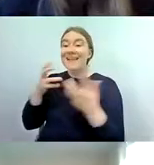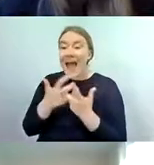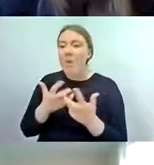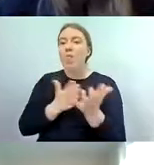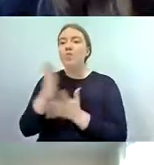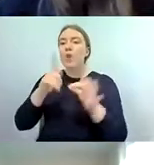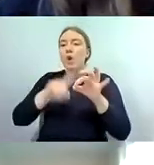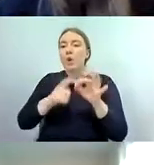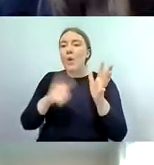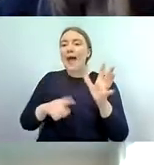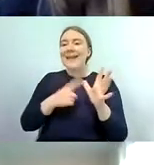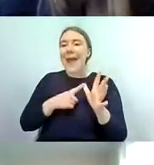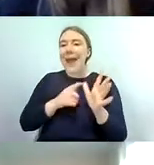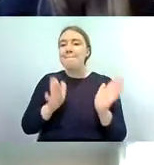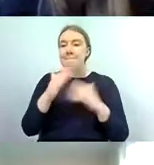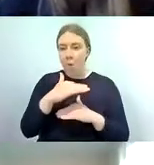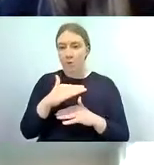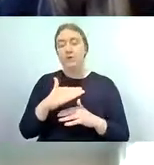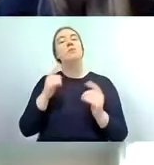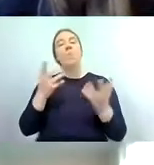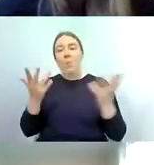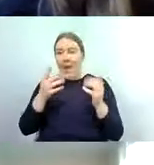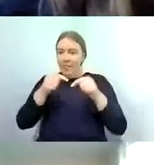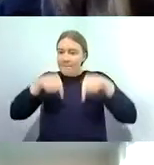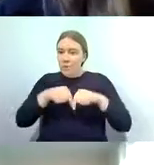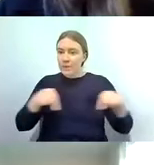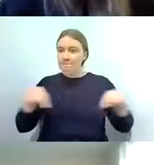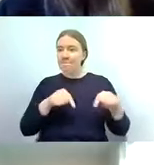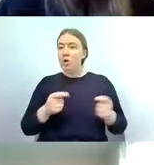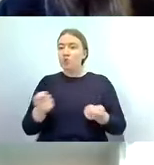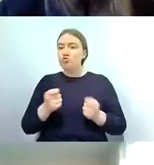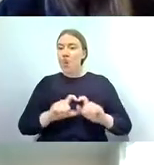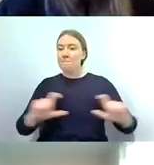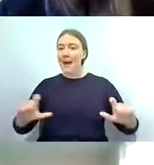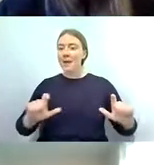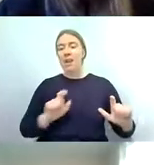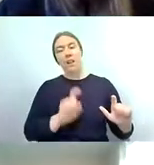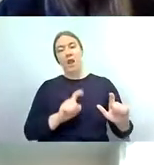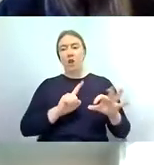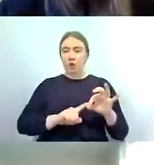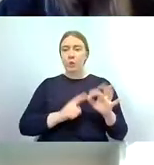find at the bottom of your screen in the control panel so any questions um for rachel can be